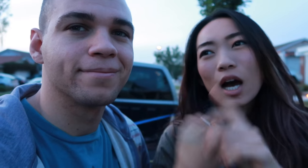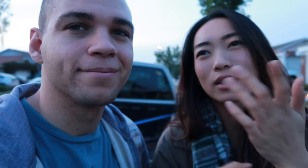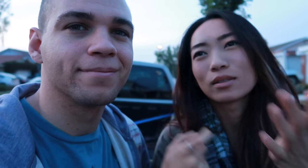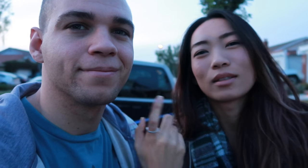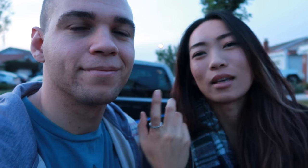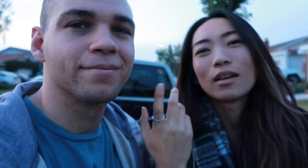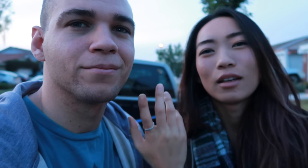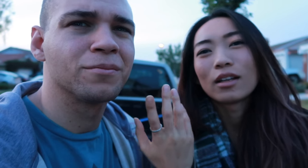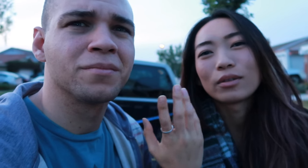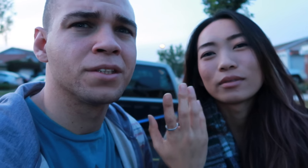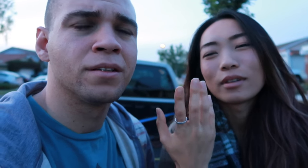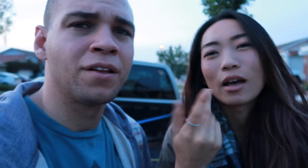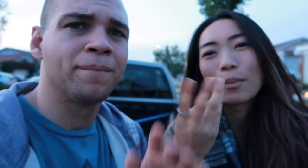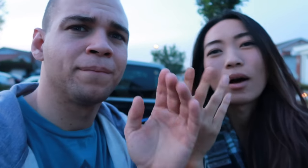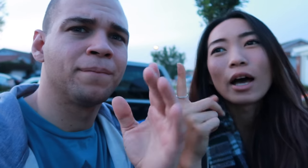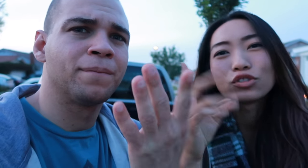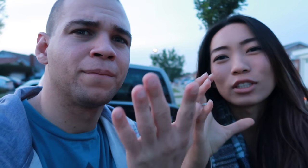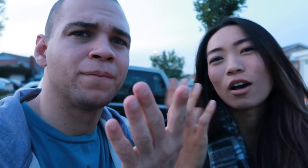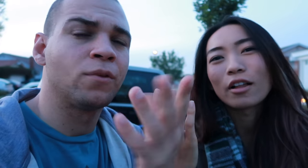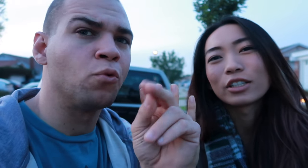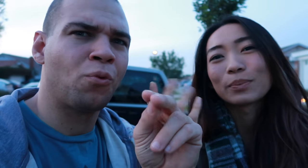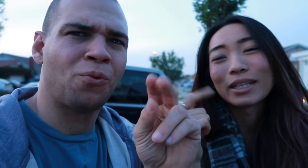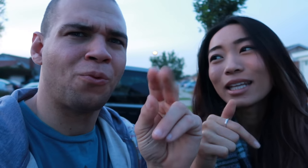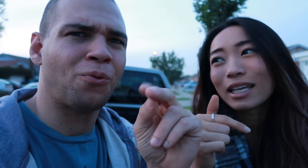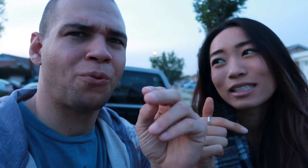costs like you know a couple hundred dollars but this time